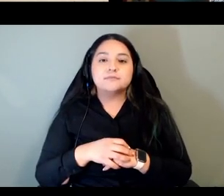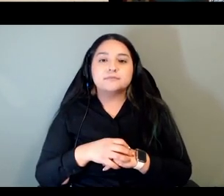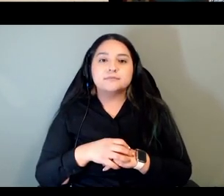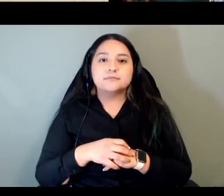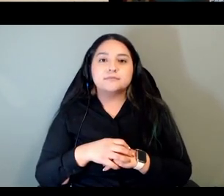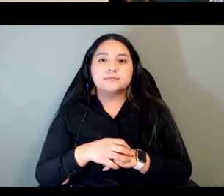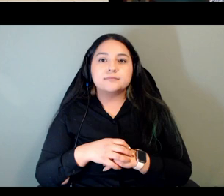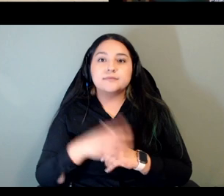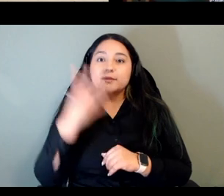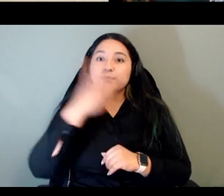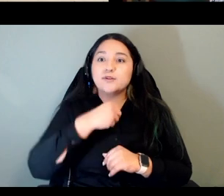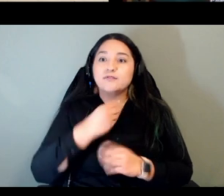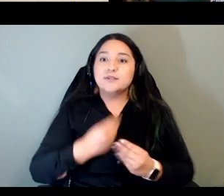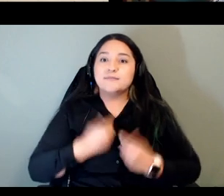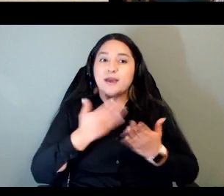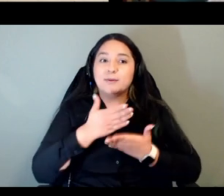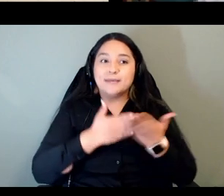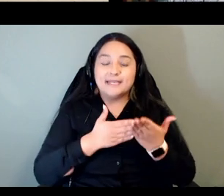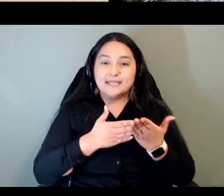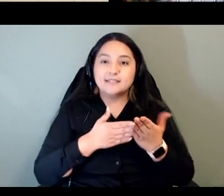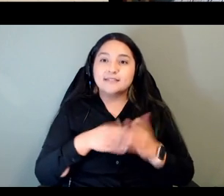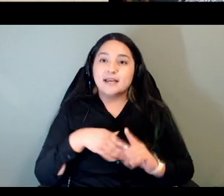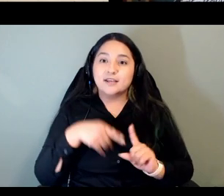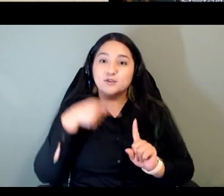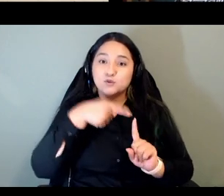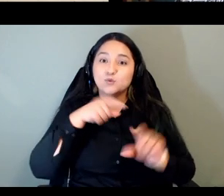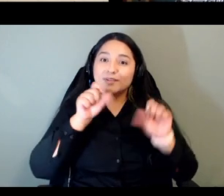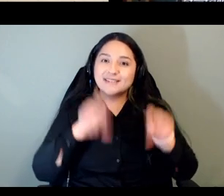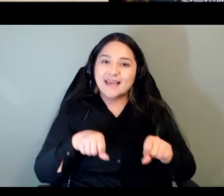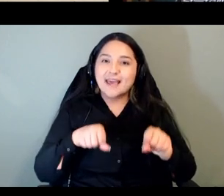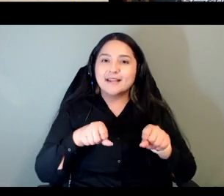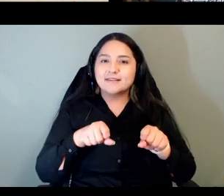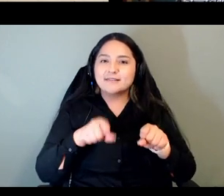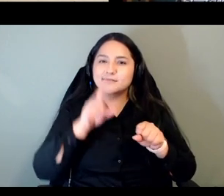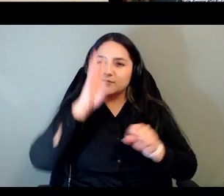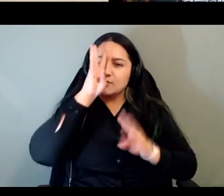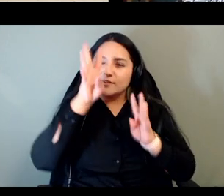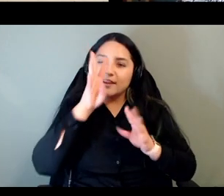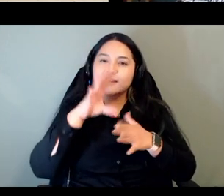around you can create content using whatever language learners you have available with